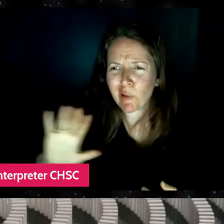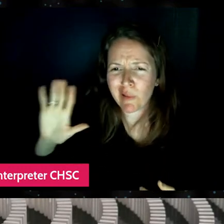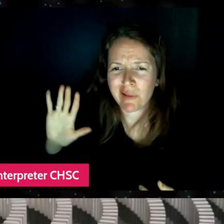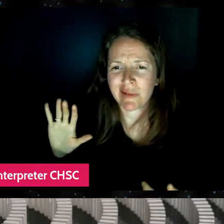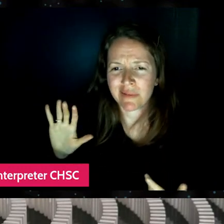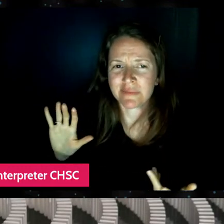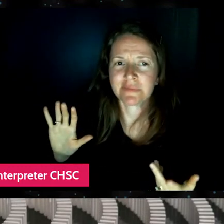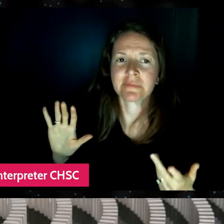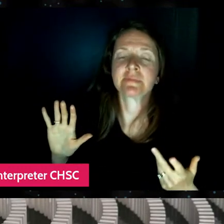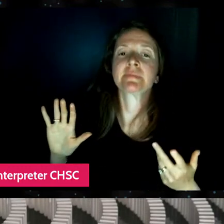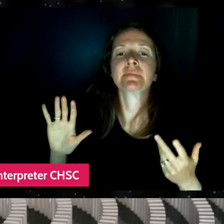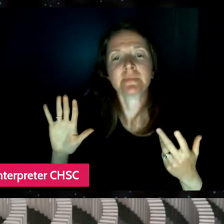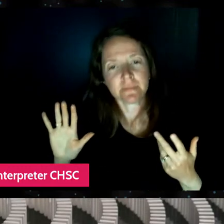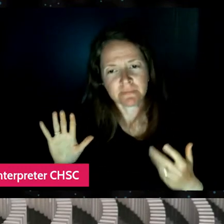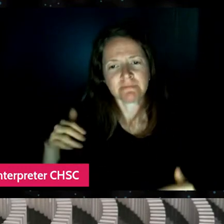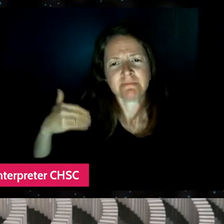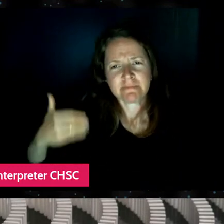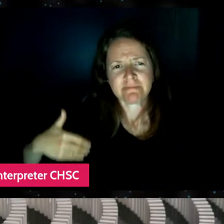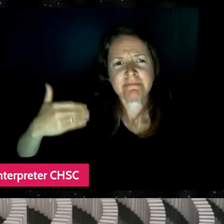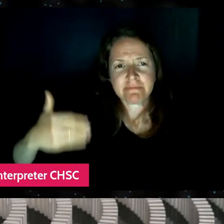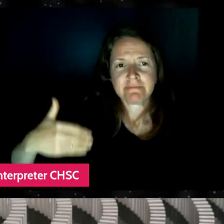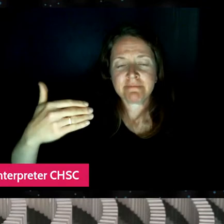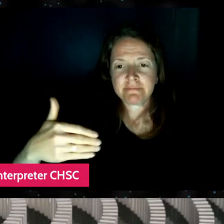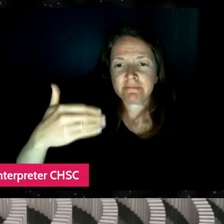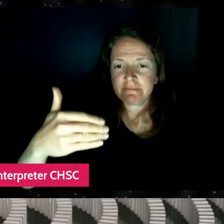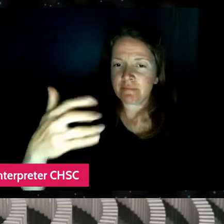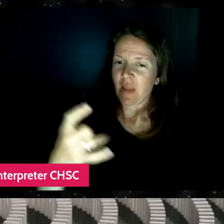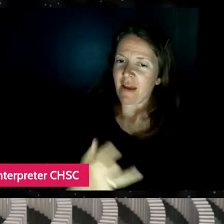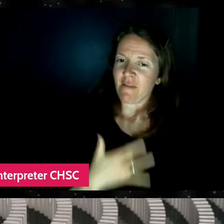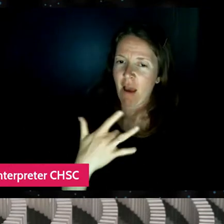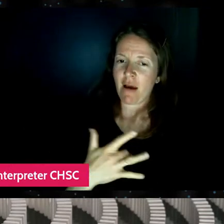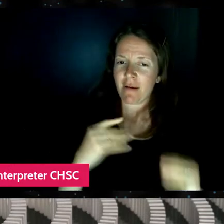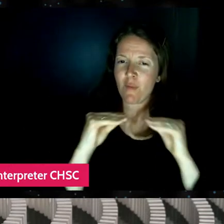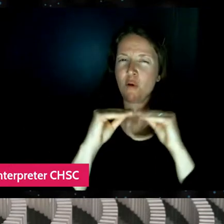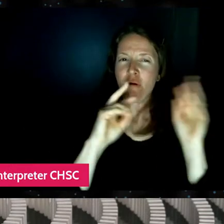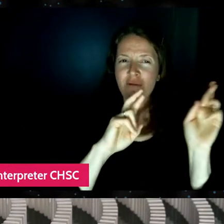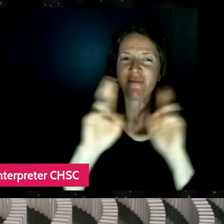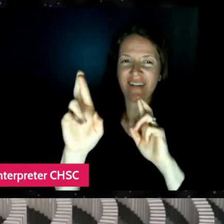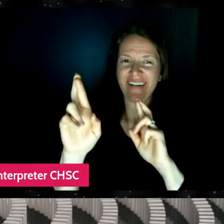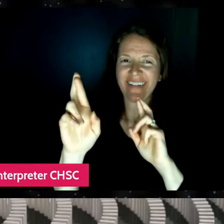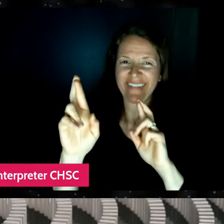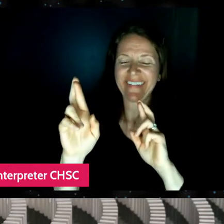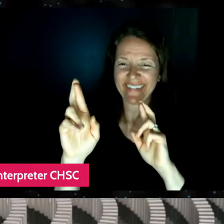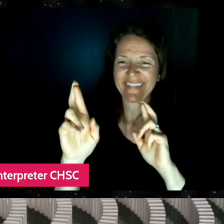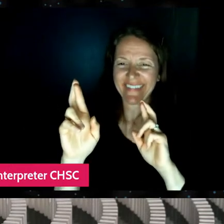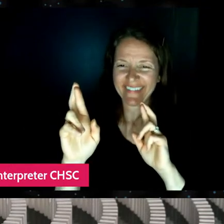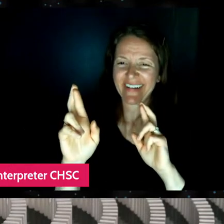But at a certain point I felt really ready and I was always planning to do a review a video